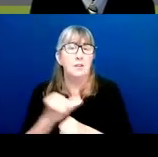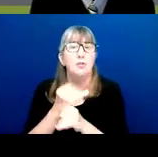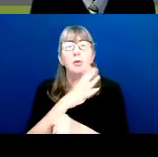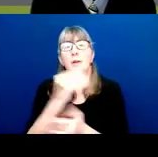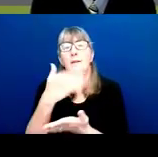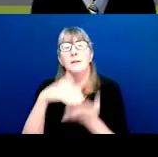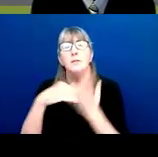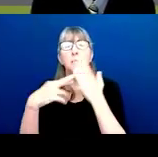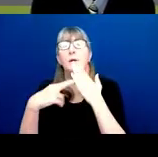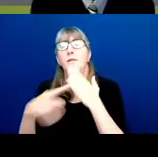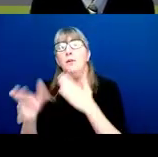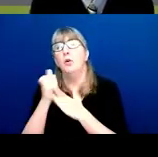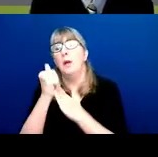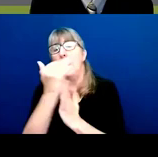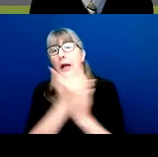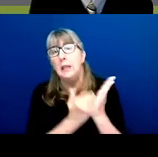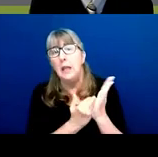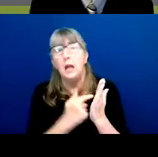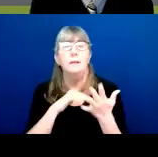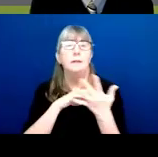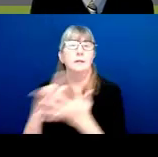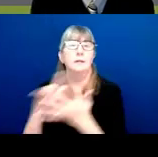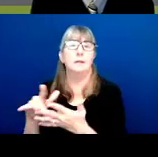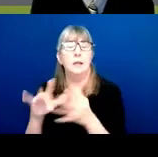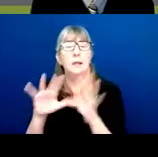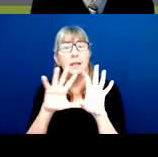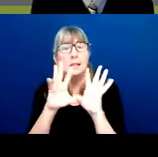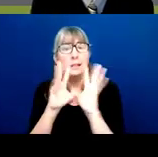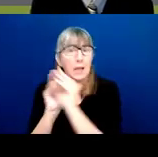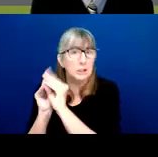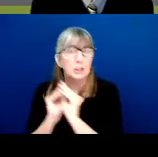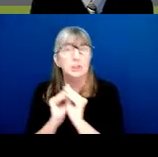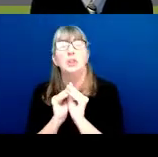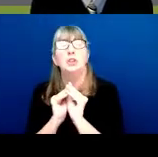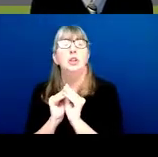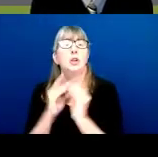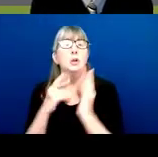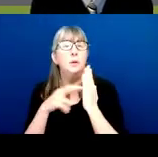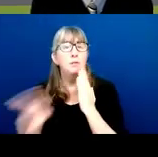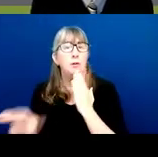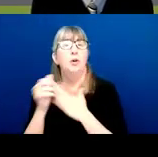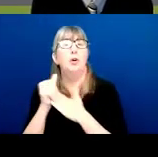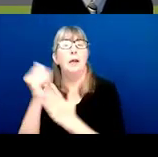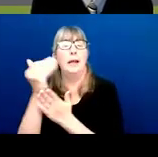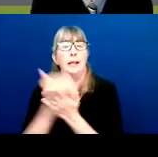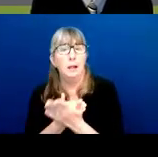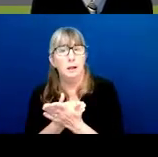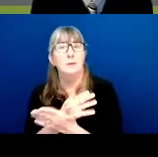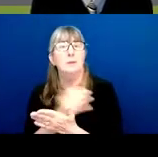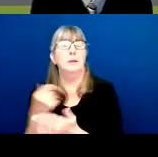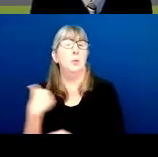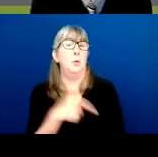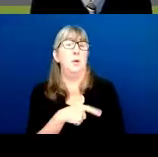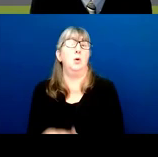and the study section's referral guidelines, and we are required and expected,